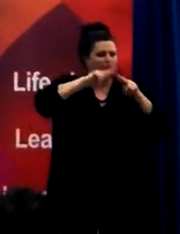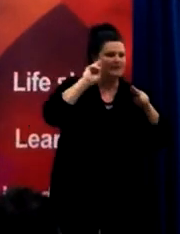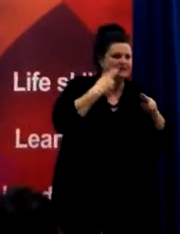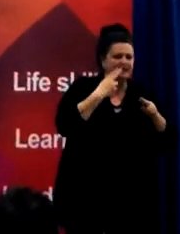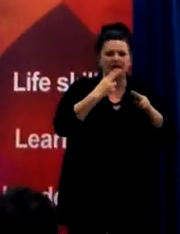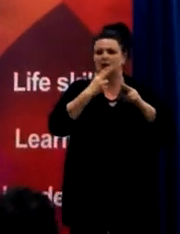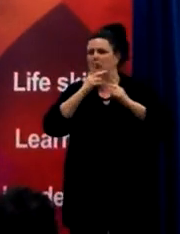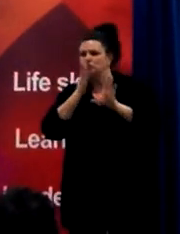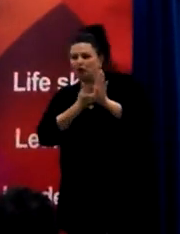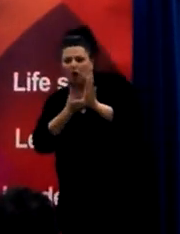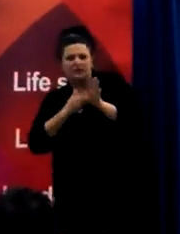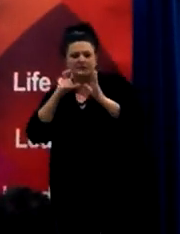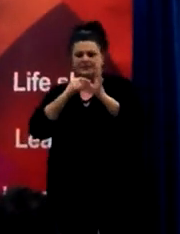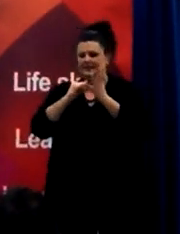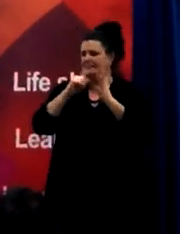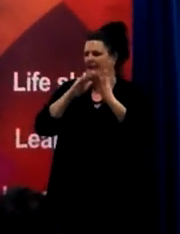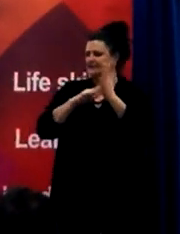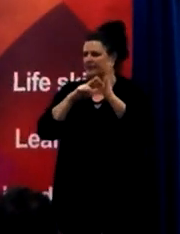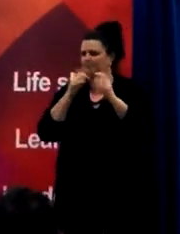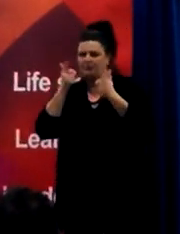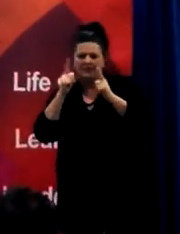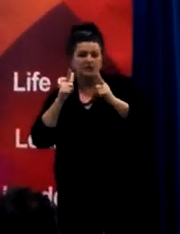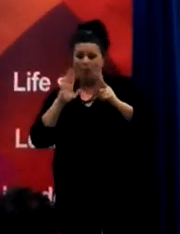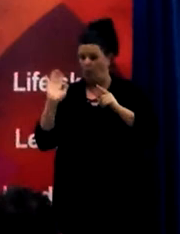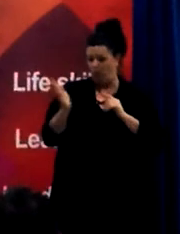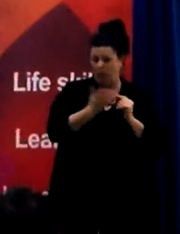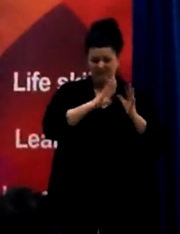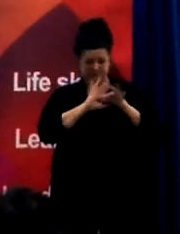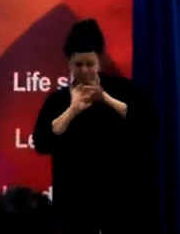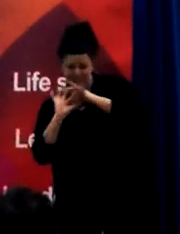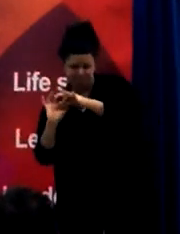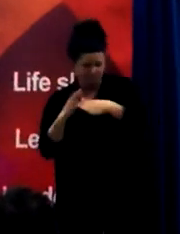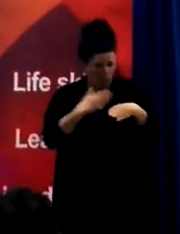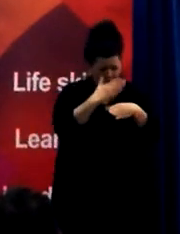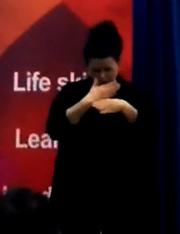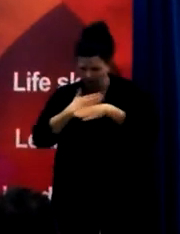and her case manager work together to ensure the best outcomes possible.